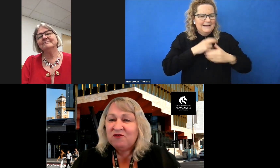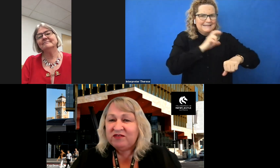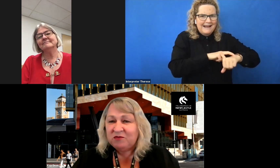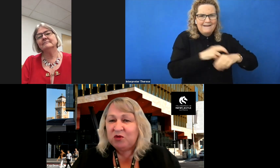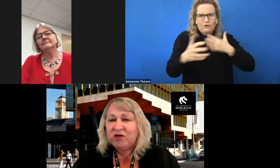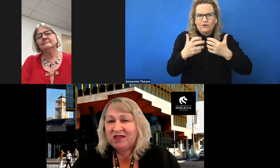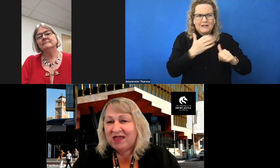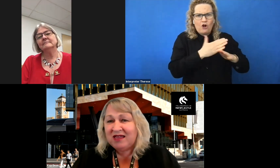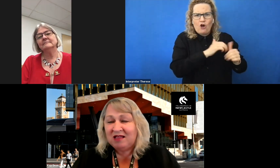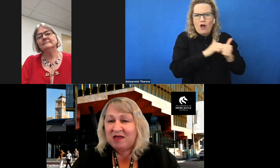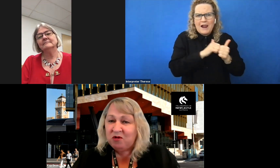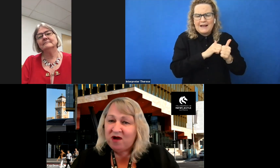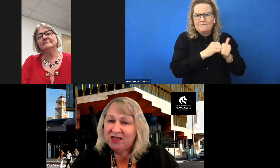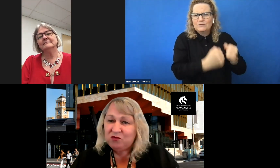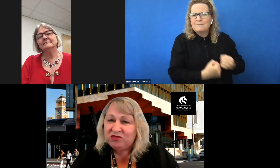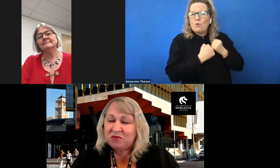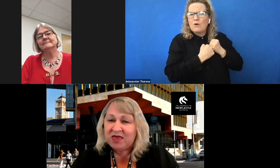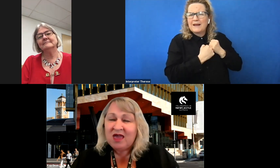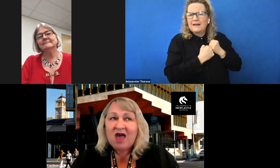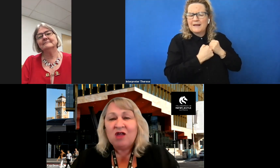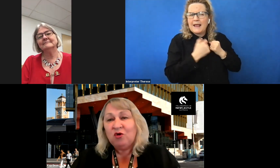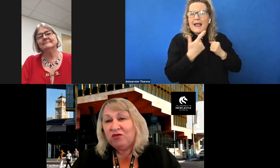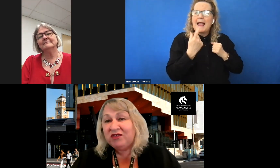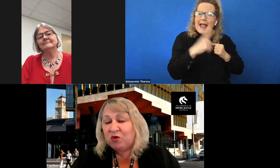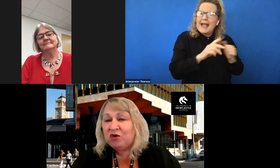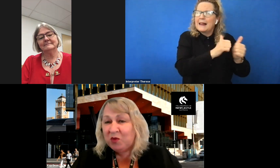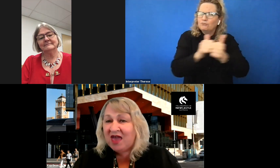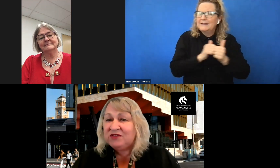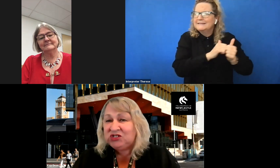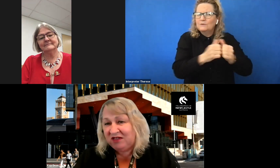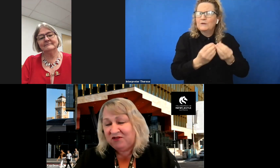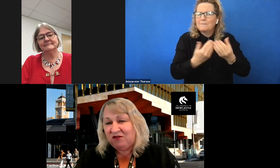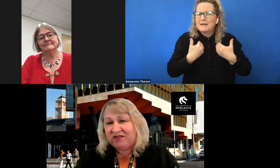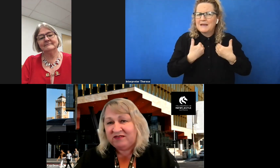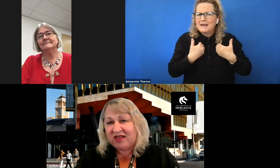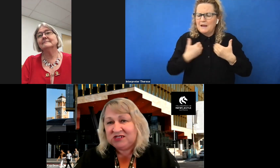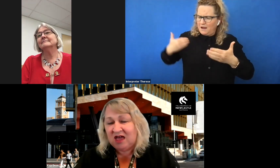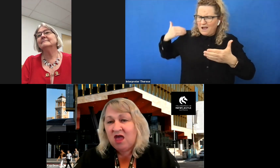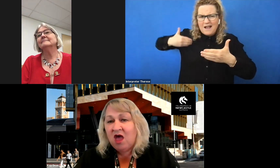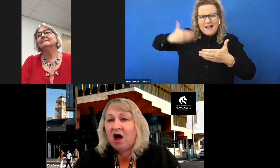for supporting and collaborating with me on all this work we have achieved across the sector.